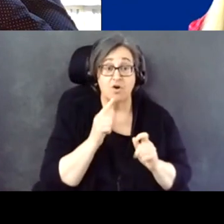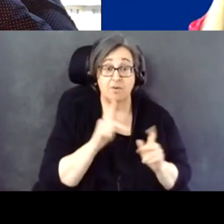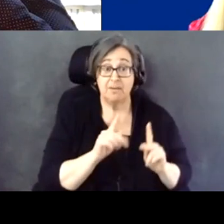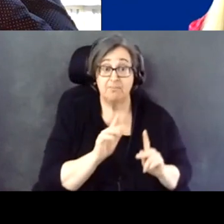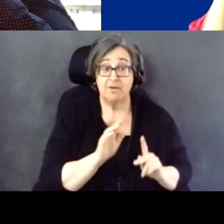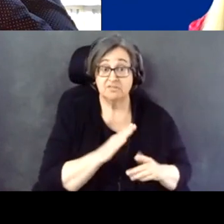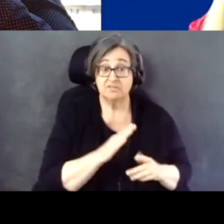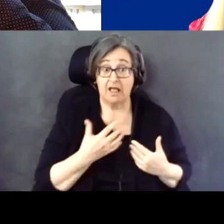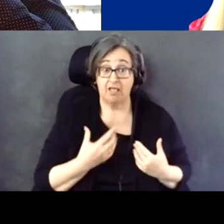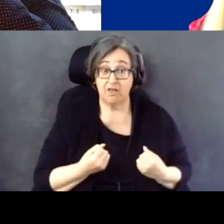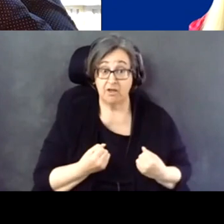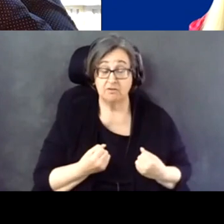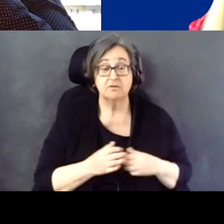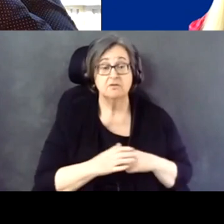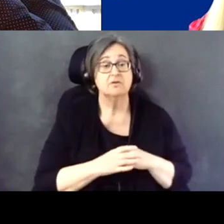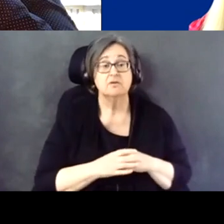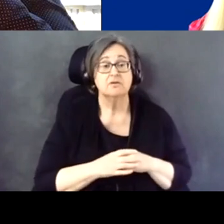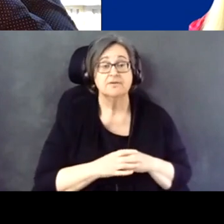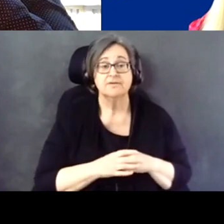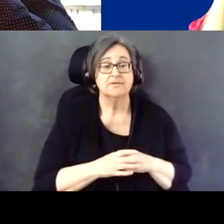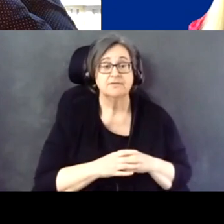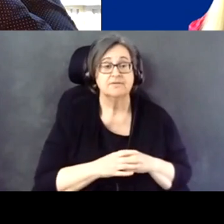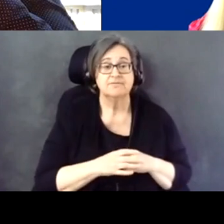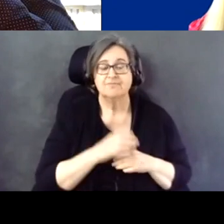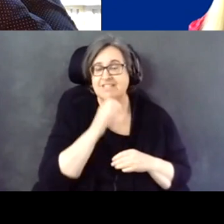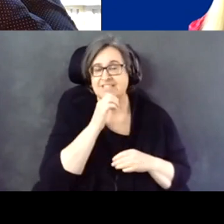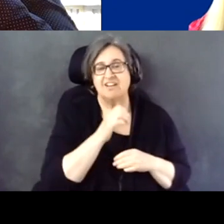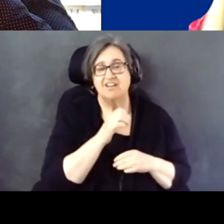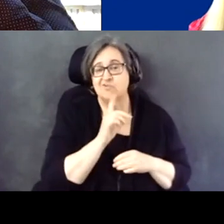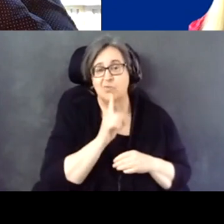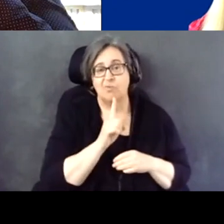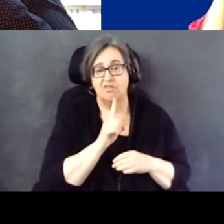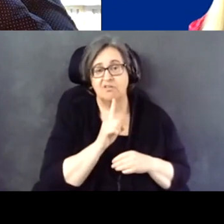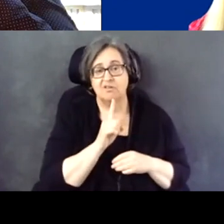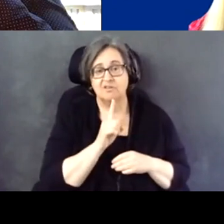sometimes it's not a natural draw to make those connections.